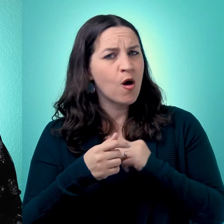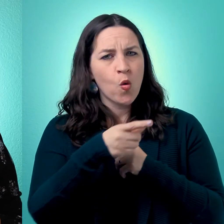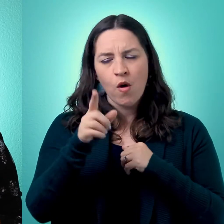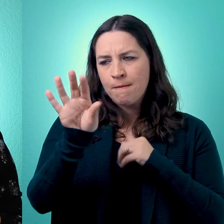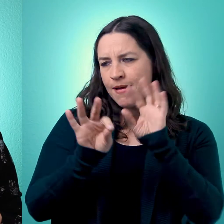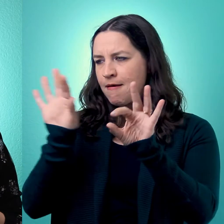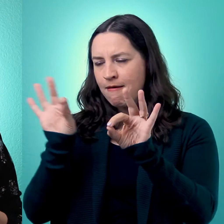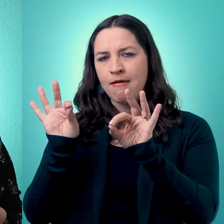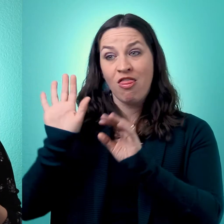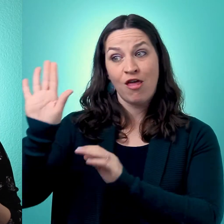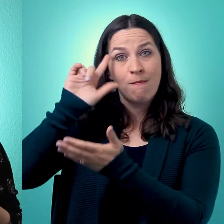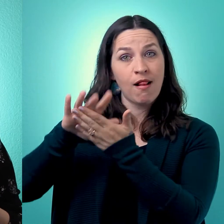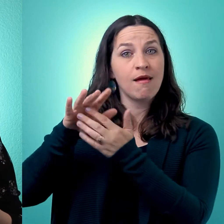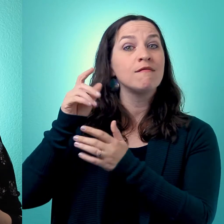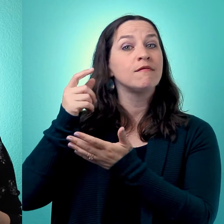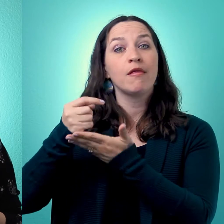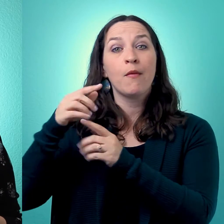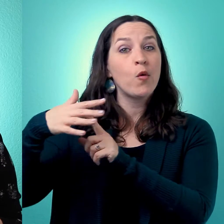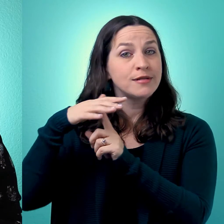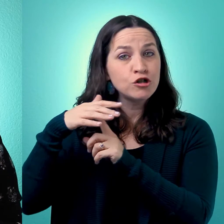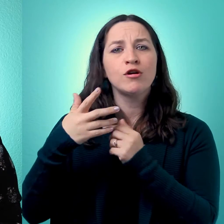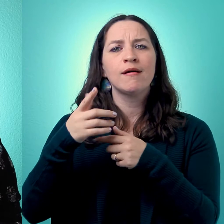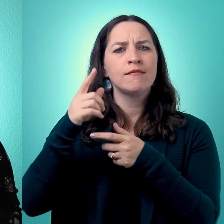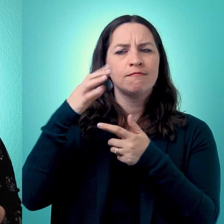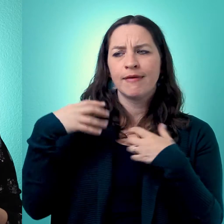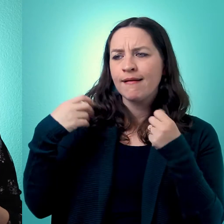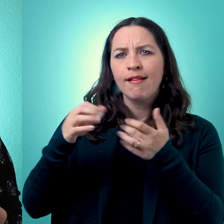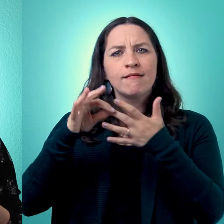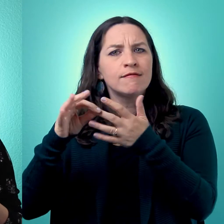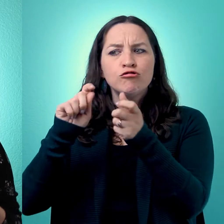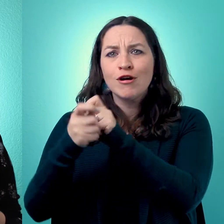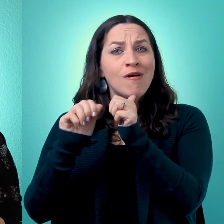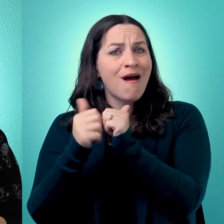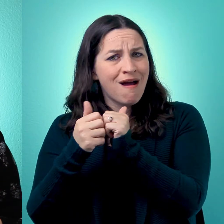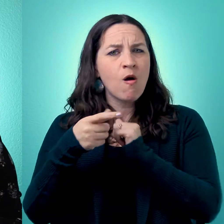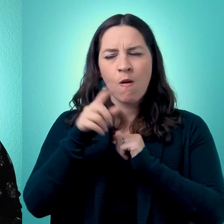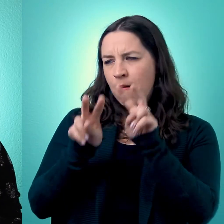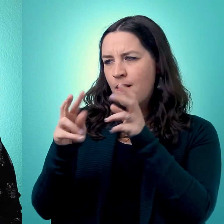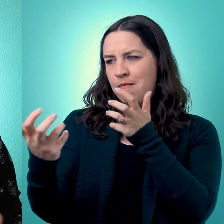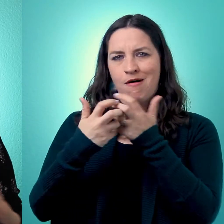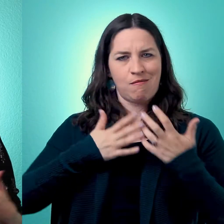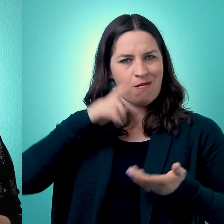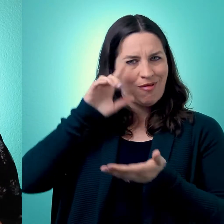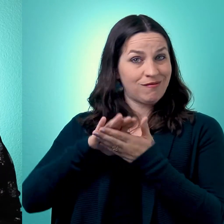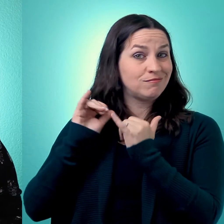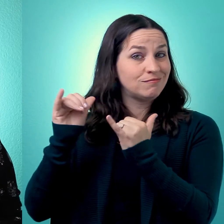that's going to tell you if that resonates with you also. If that's something that fits your beliefs about how change happens.